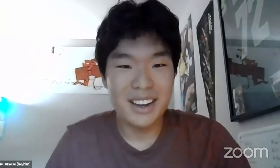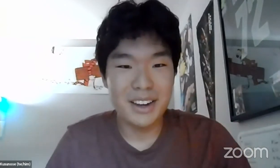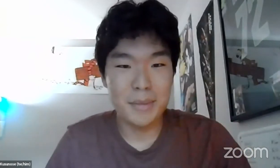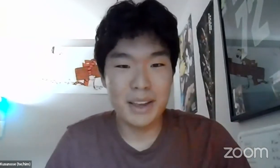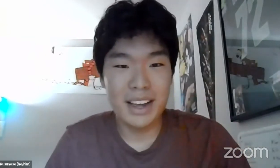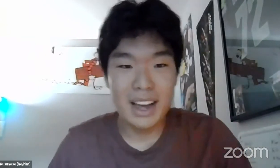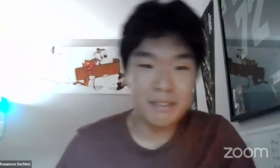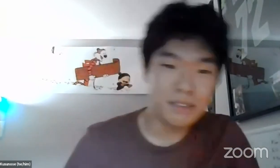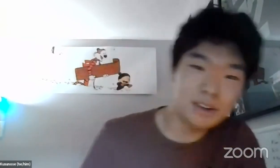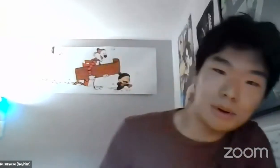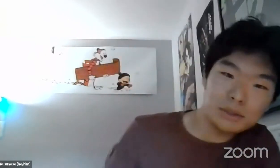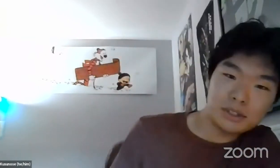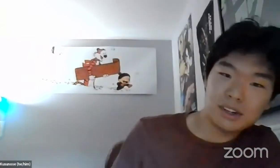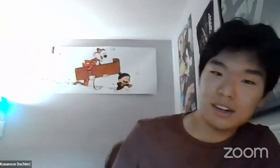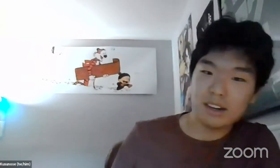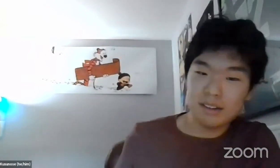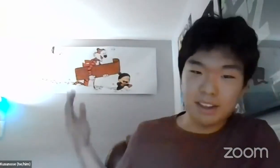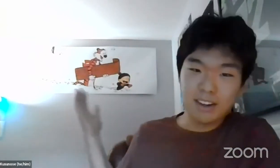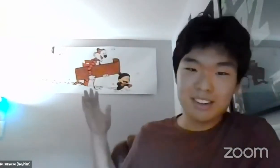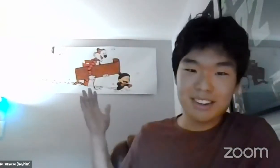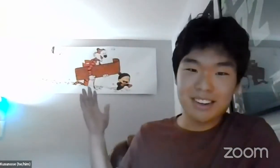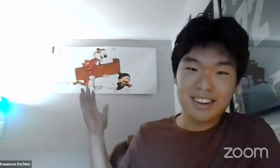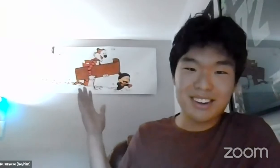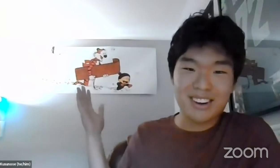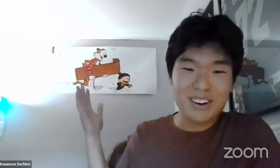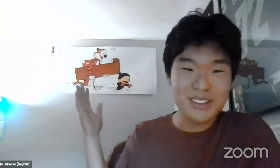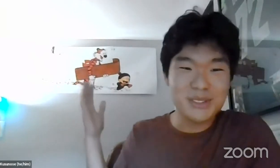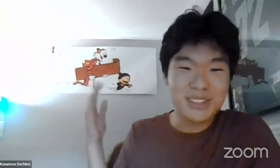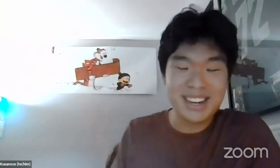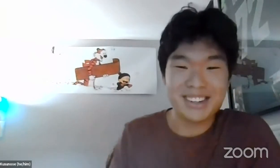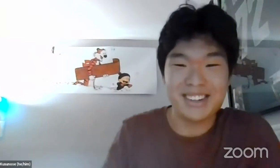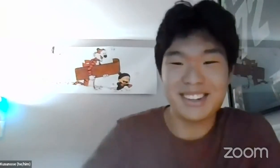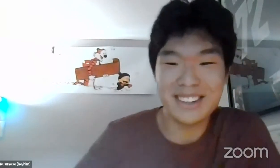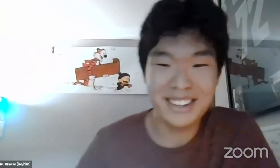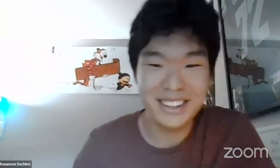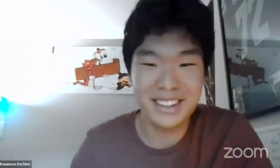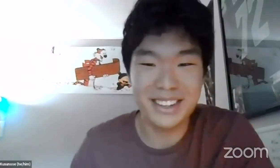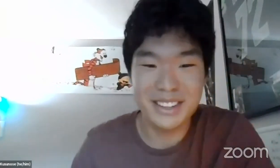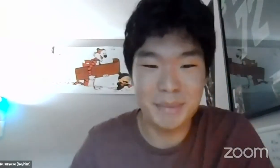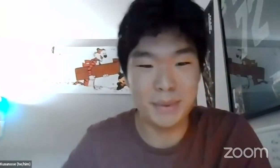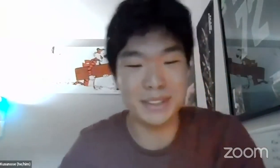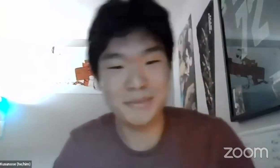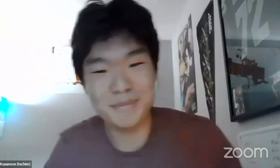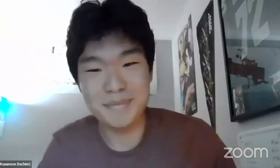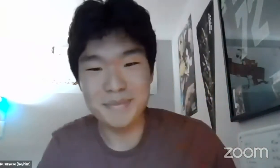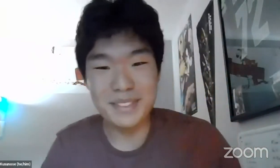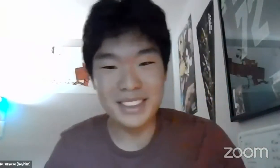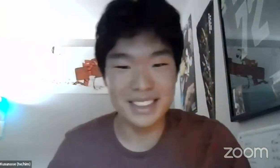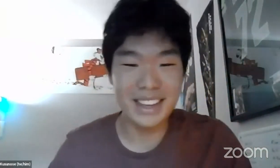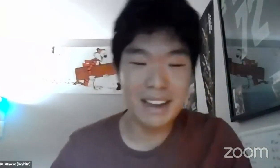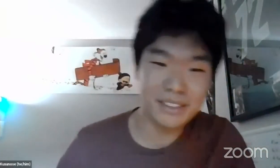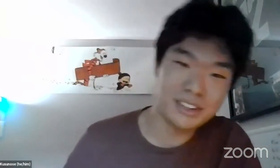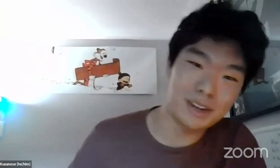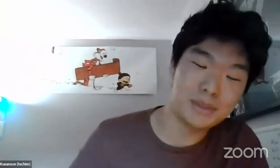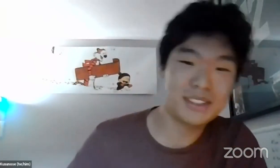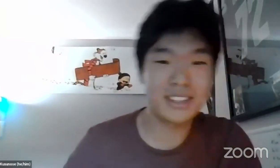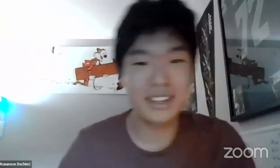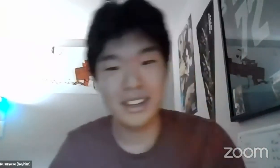I'm wearing a maroon shirt. And I have a poster of a cartoon tiger in my wall. Having an hops.